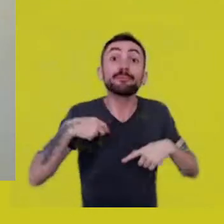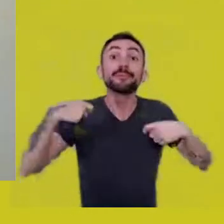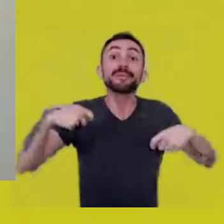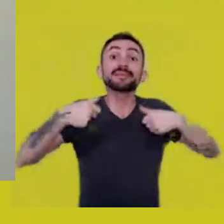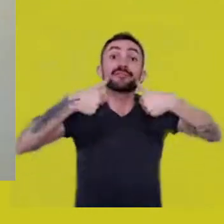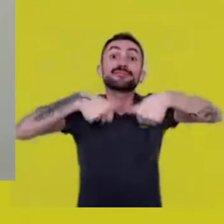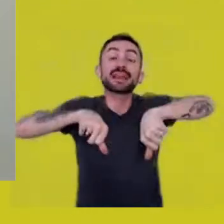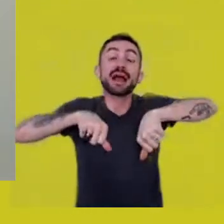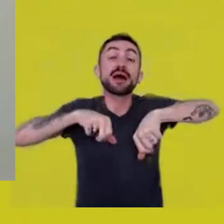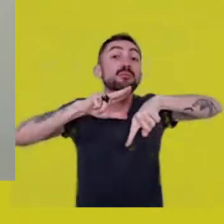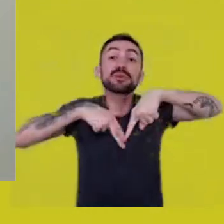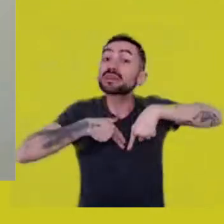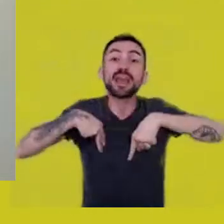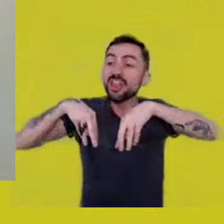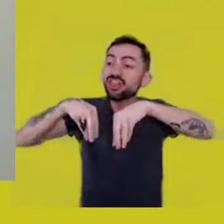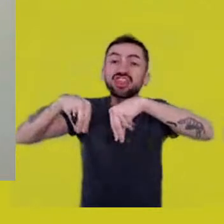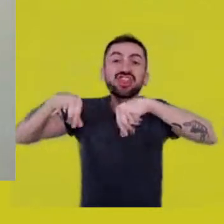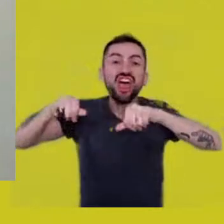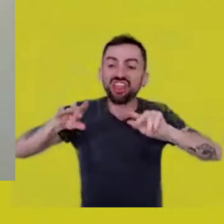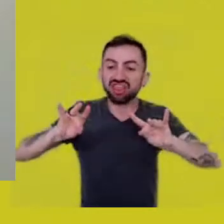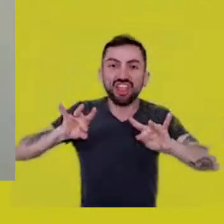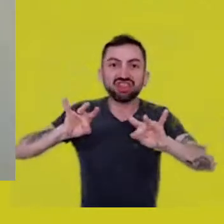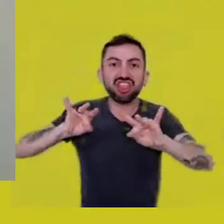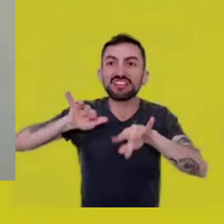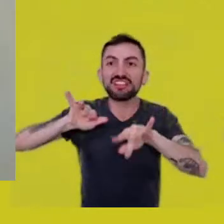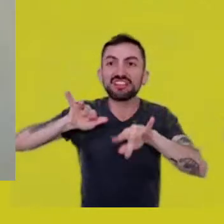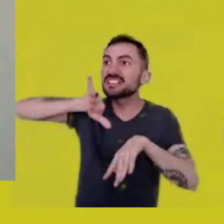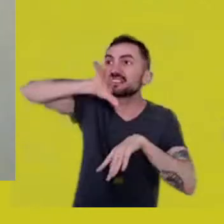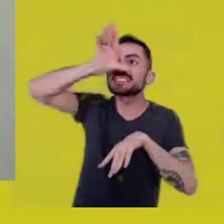because it was impossible to leave the hills, the roads were blocked.